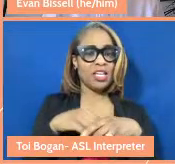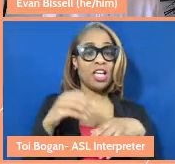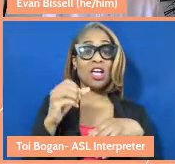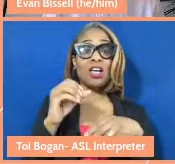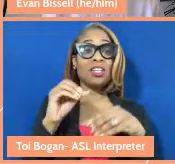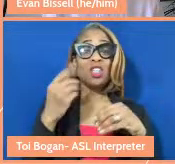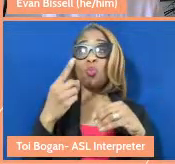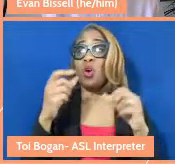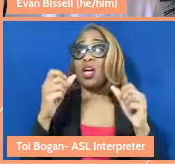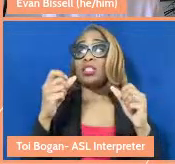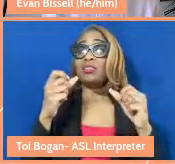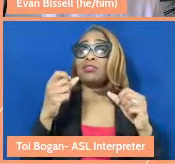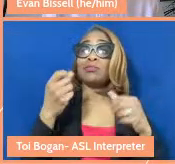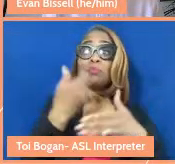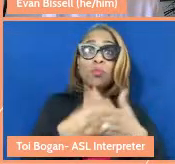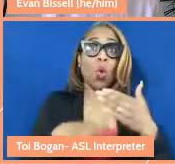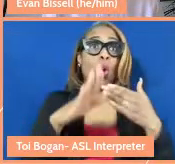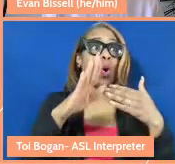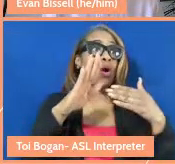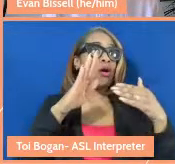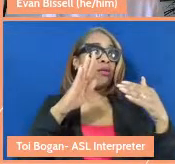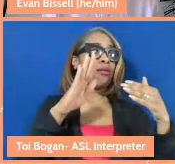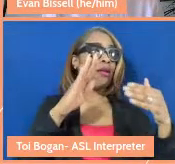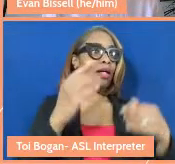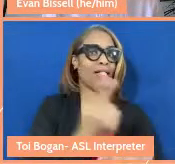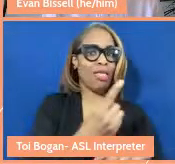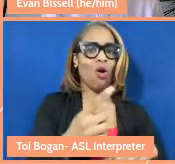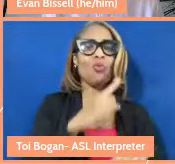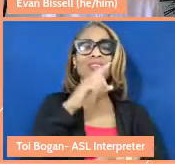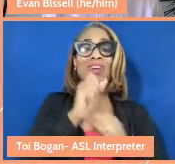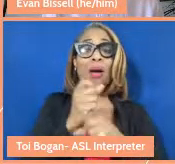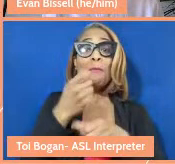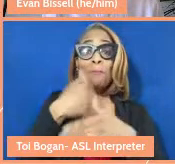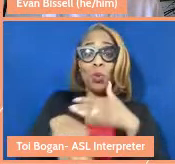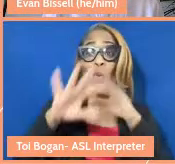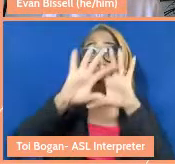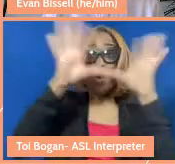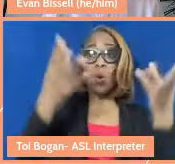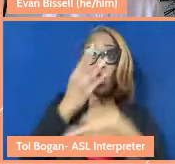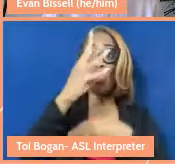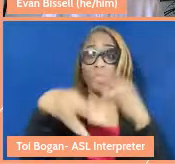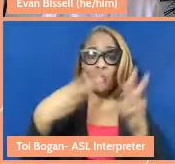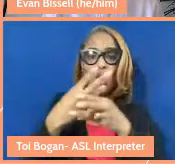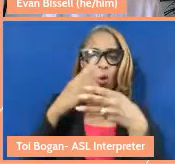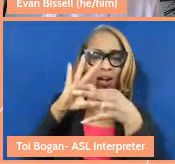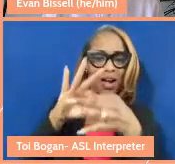into life alone. We're literally born into world connected to another person. We don't